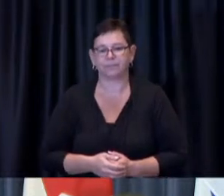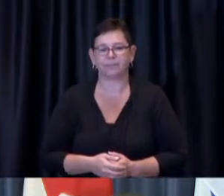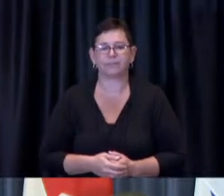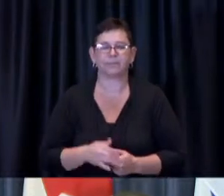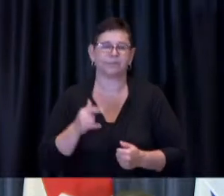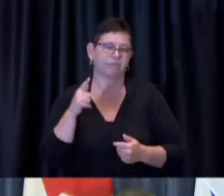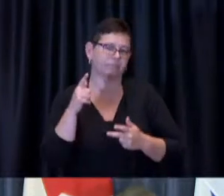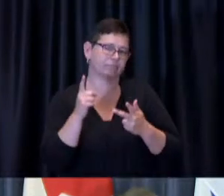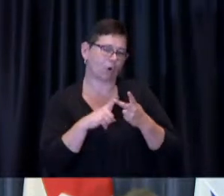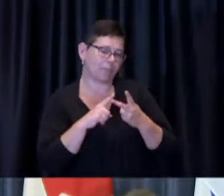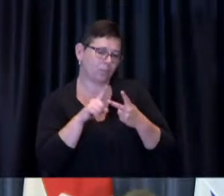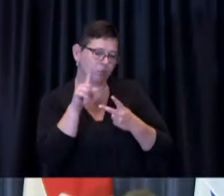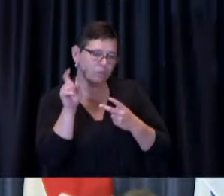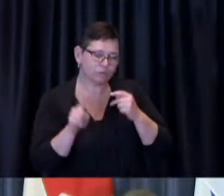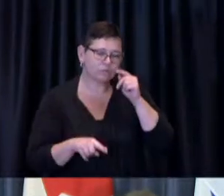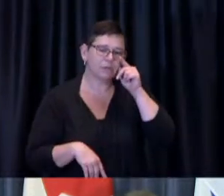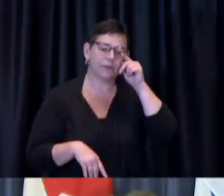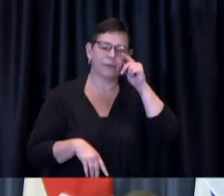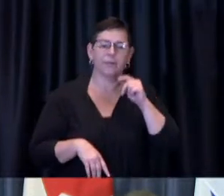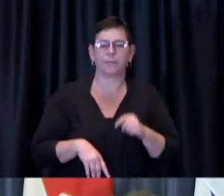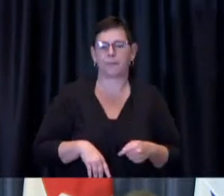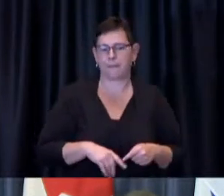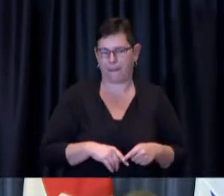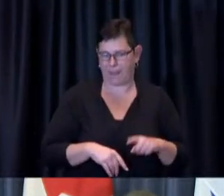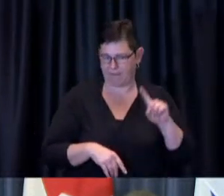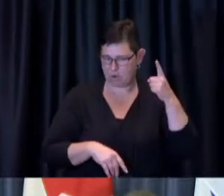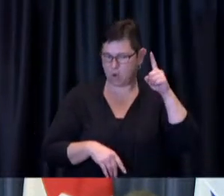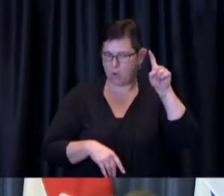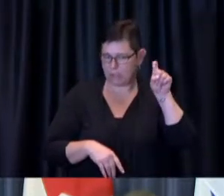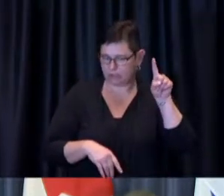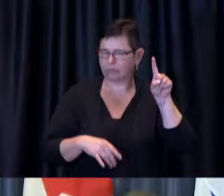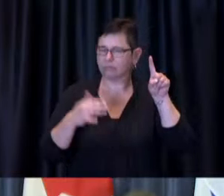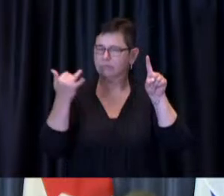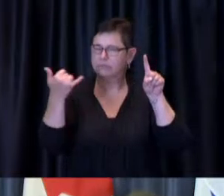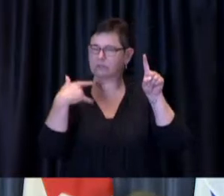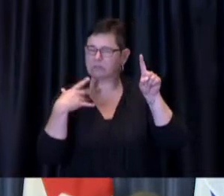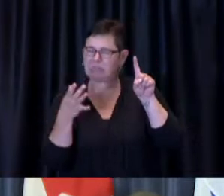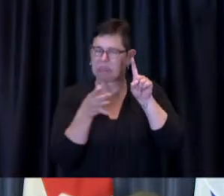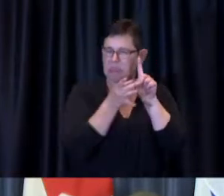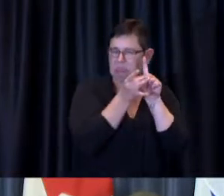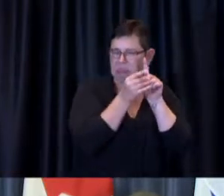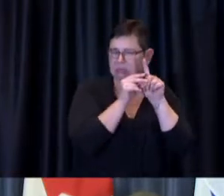the meeting off with or the question period off with rather um with the situation we're seeing